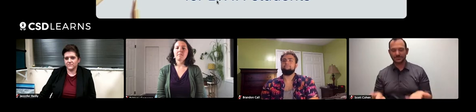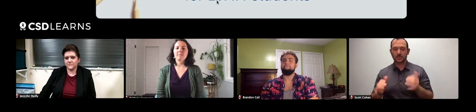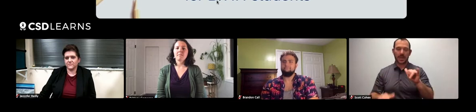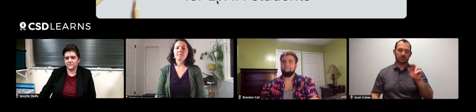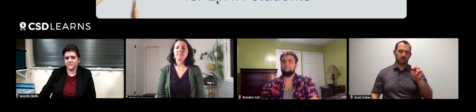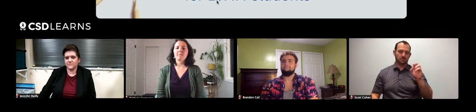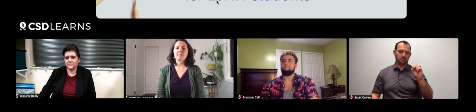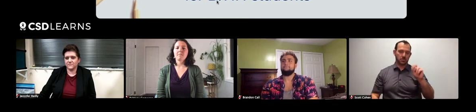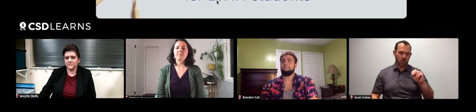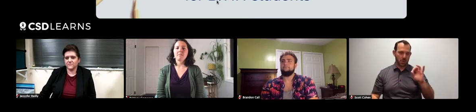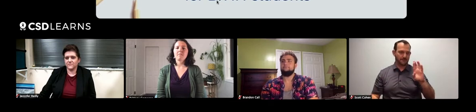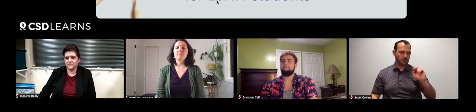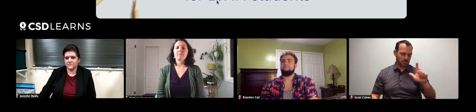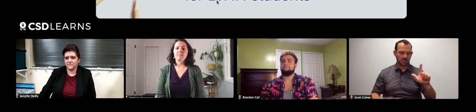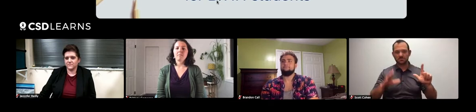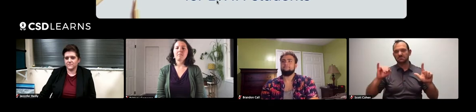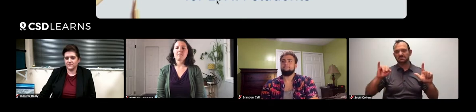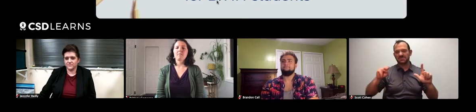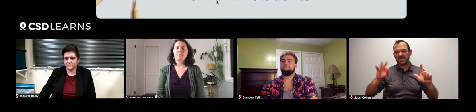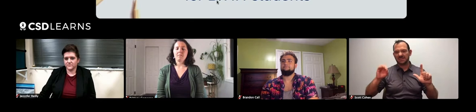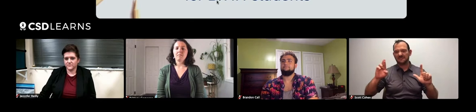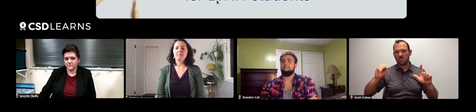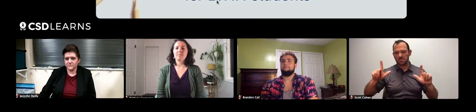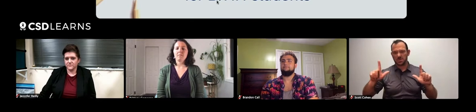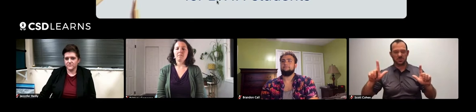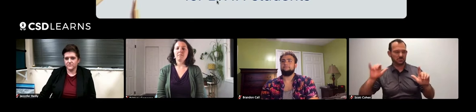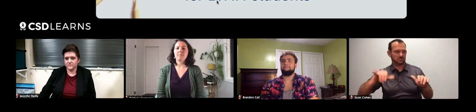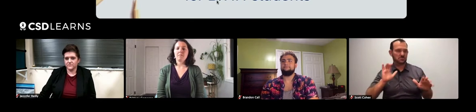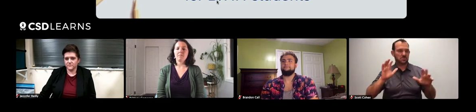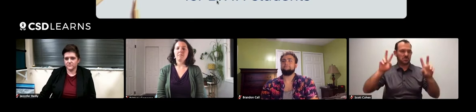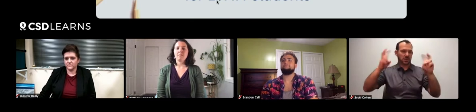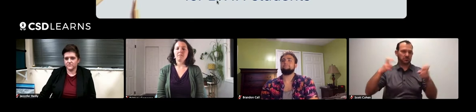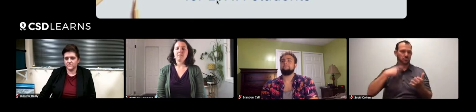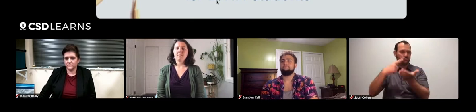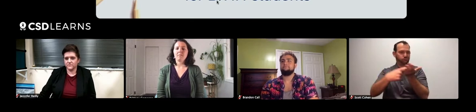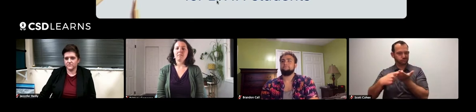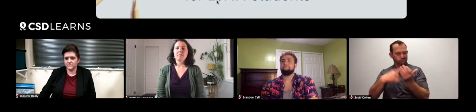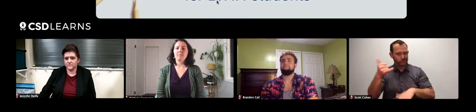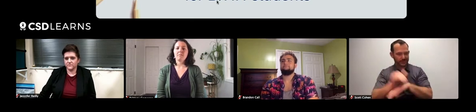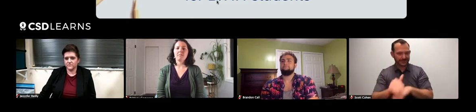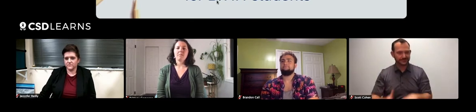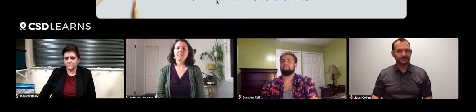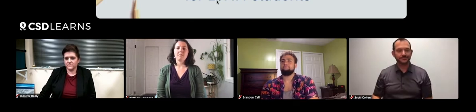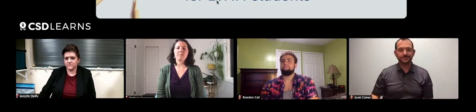So I just wanted to identify both non-formal and informal types of STEM learning opportunities that we will be discussing tonight.